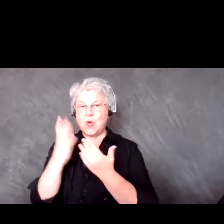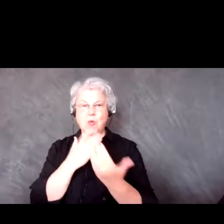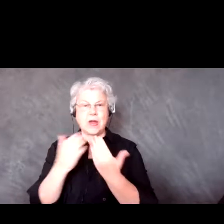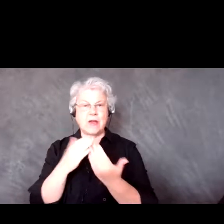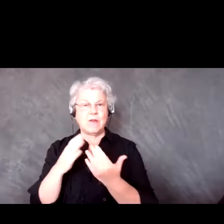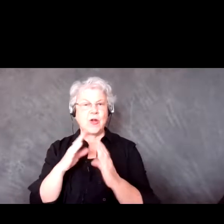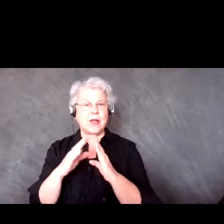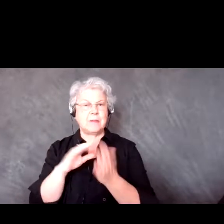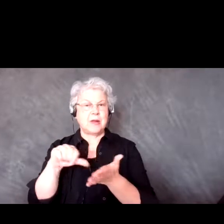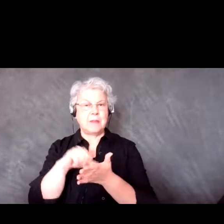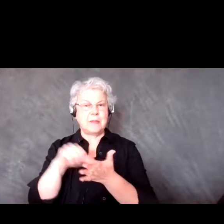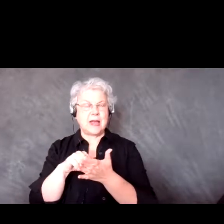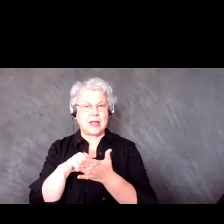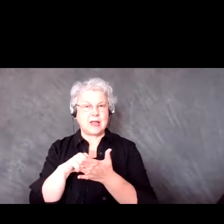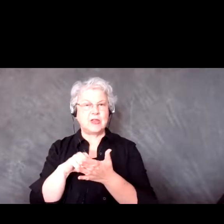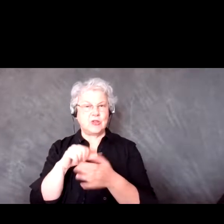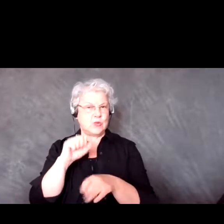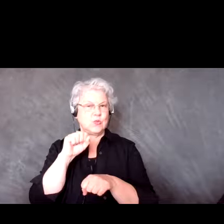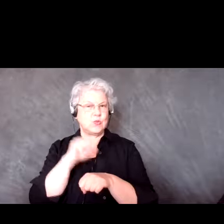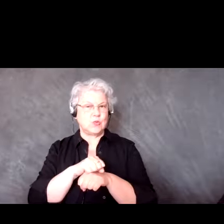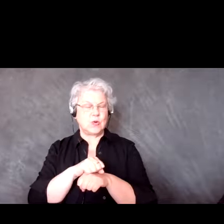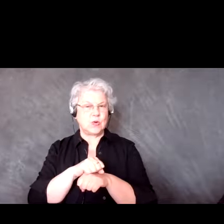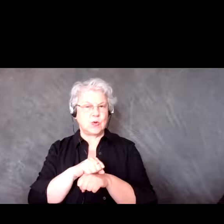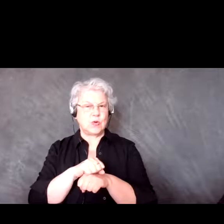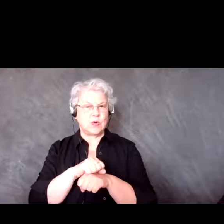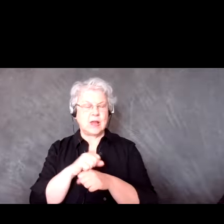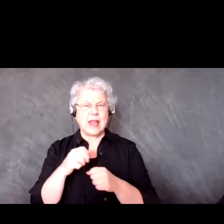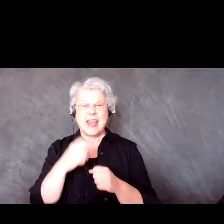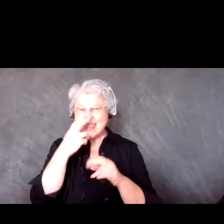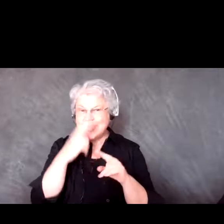you are working with. That’s kind of fun sometimes because of course the people